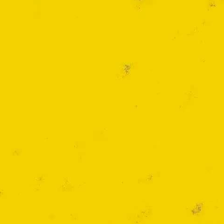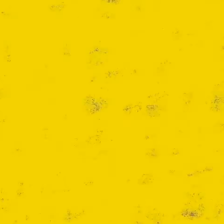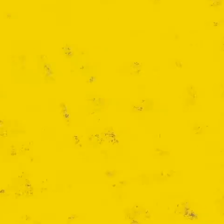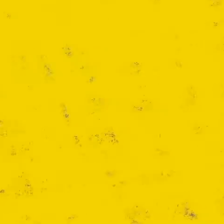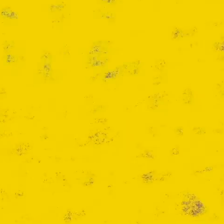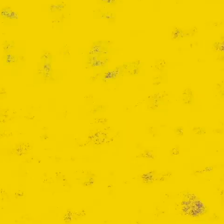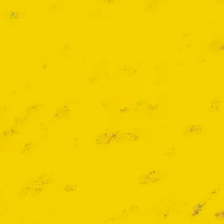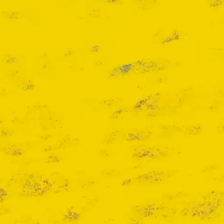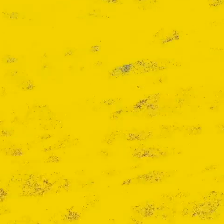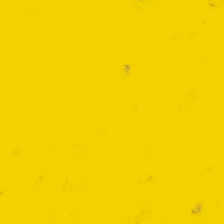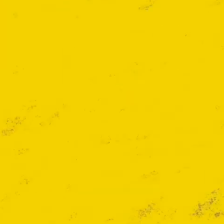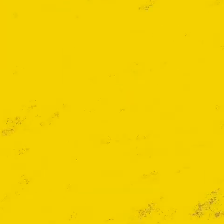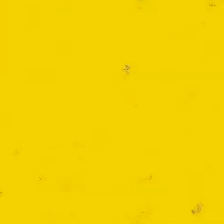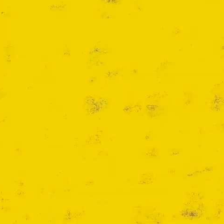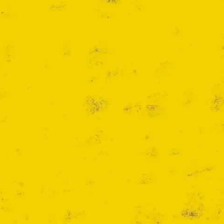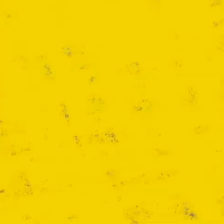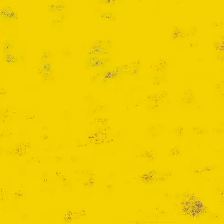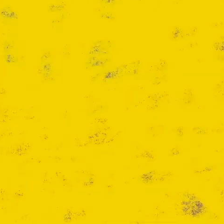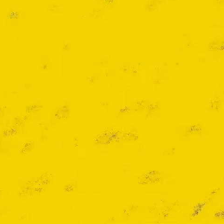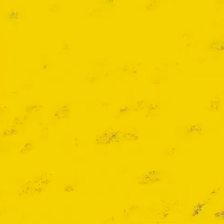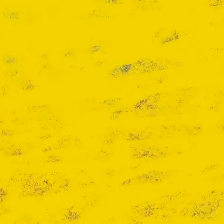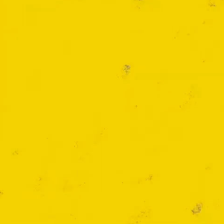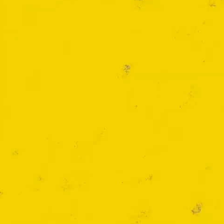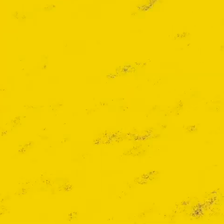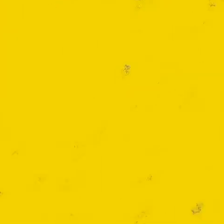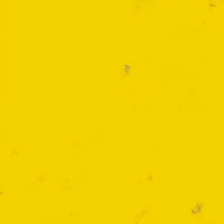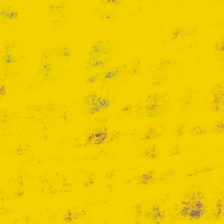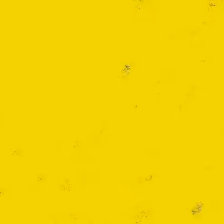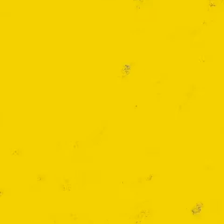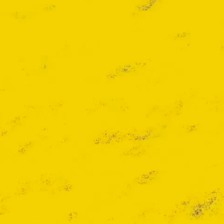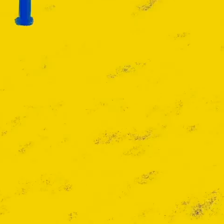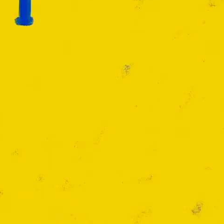Night Stage Manager